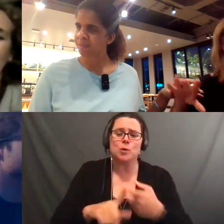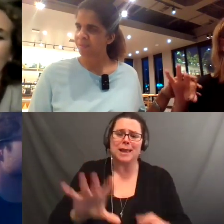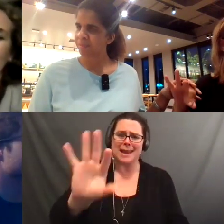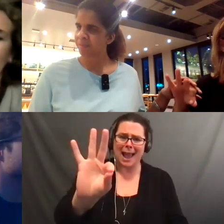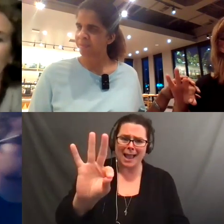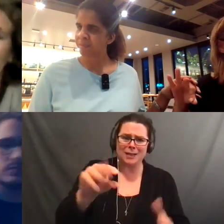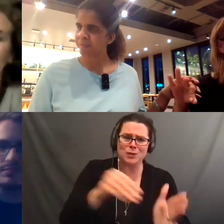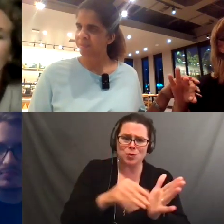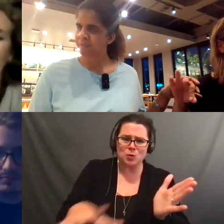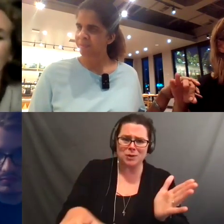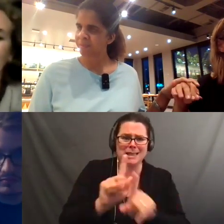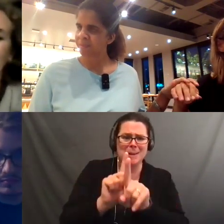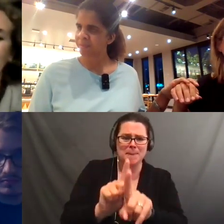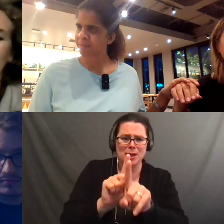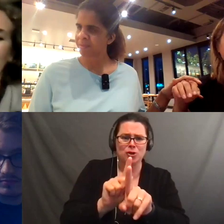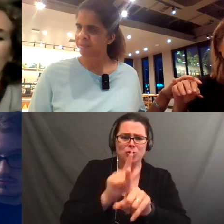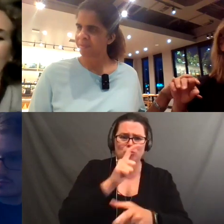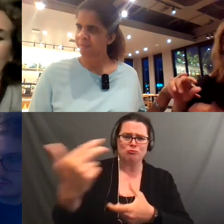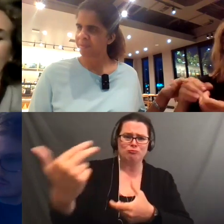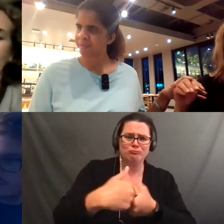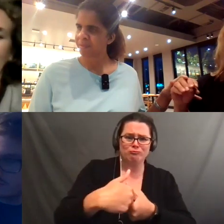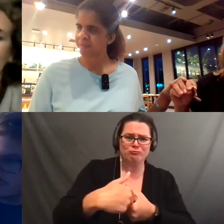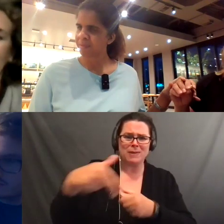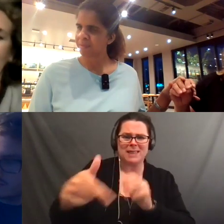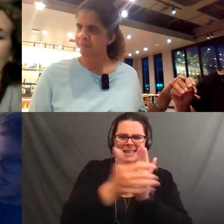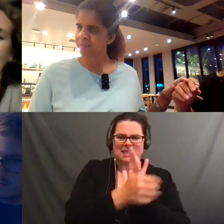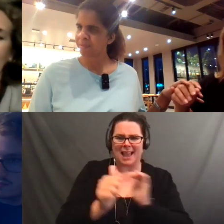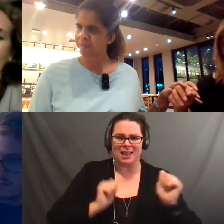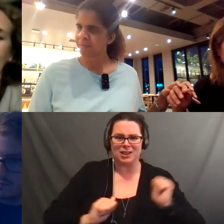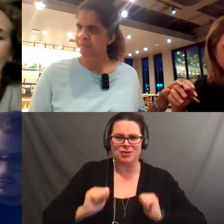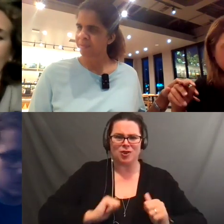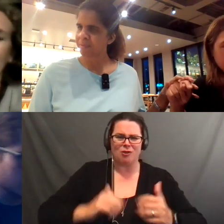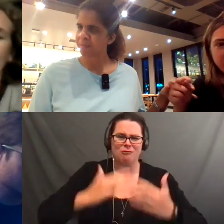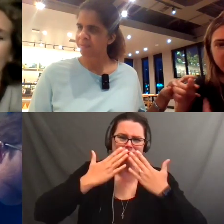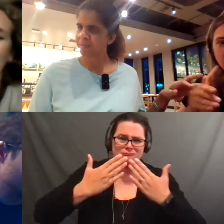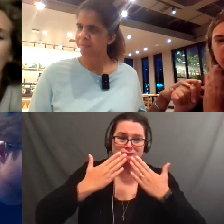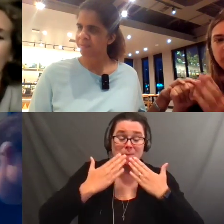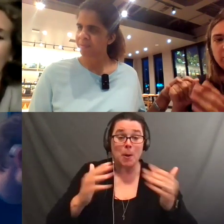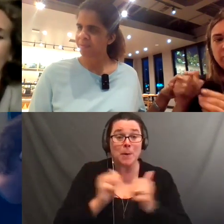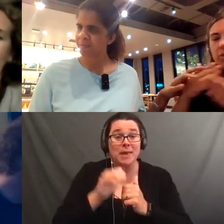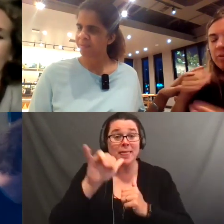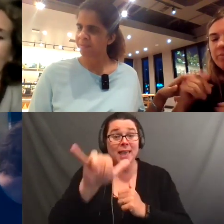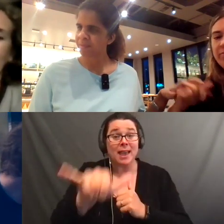mentors who took part in the Talent Show. With that, I think we're done.